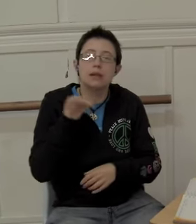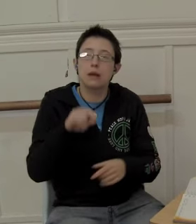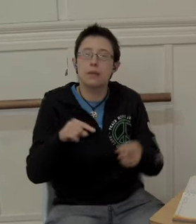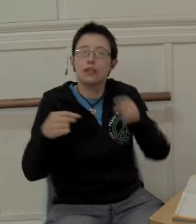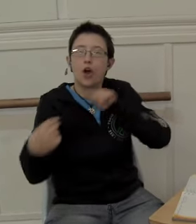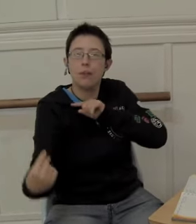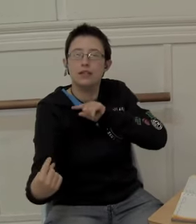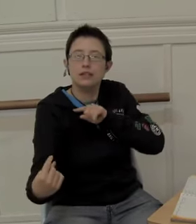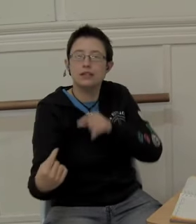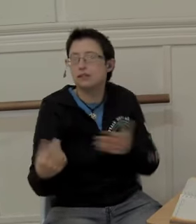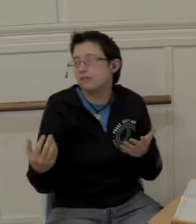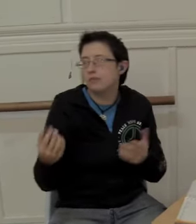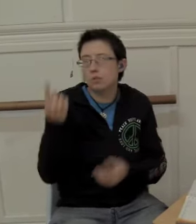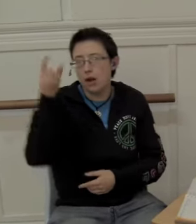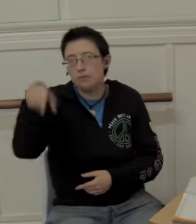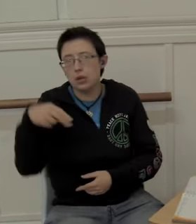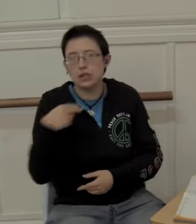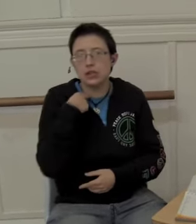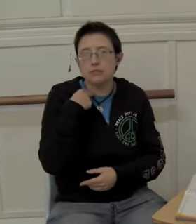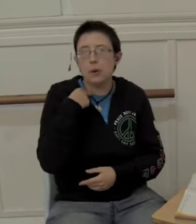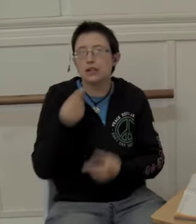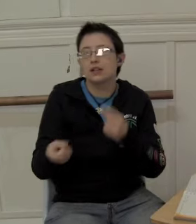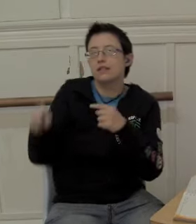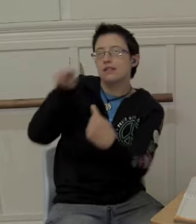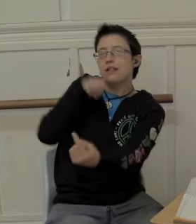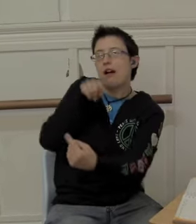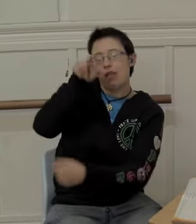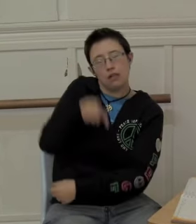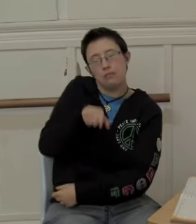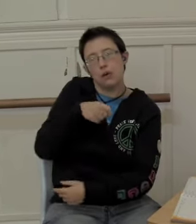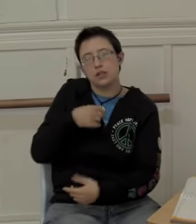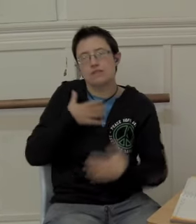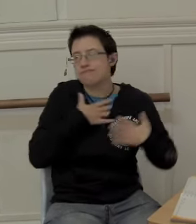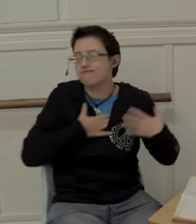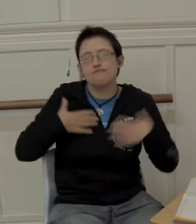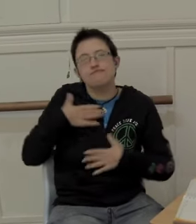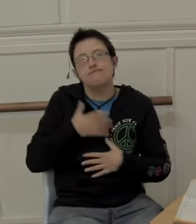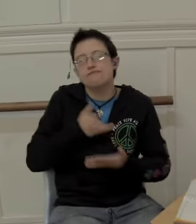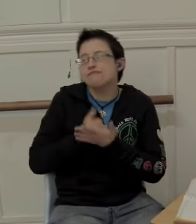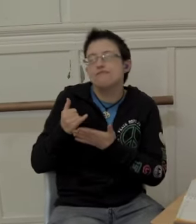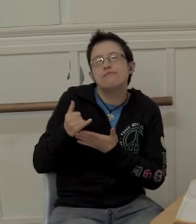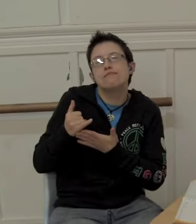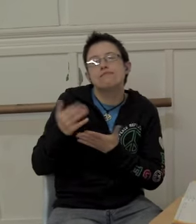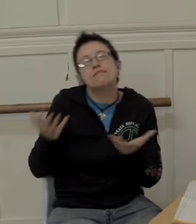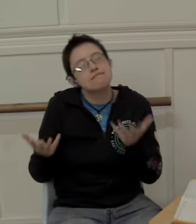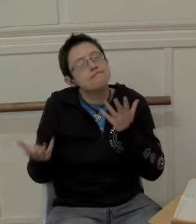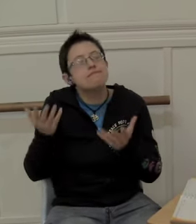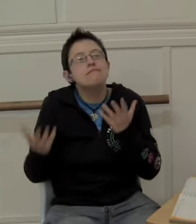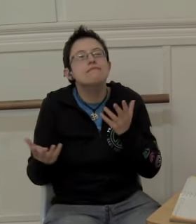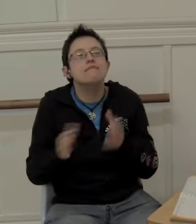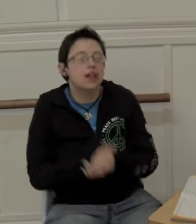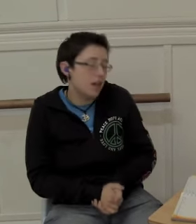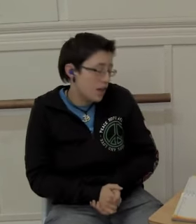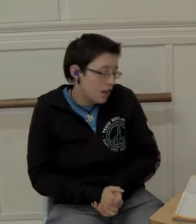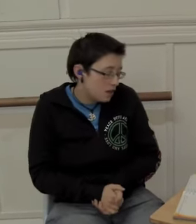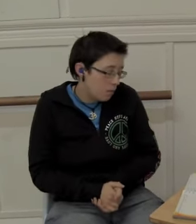Maybe the opposite. One person is disappointed whilst the other shows resentment.